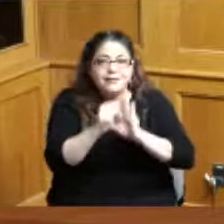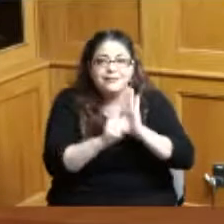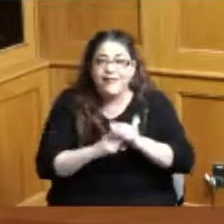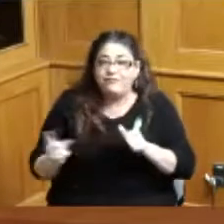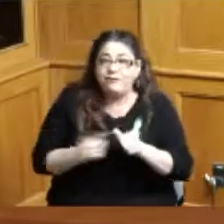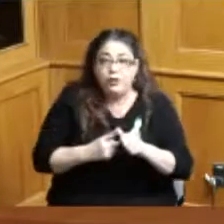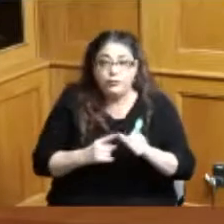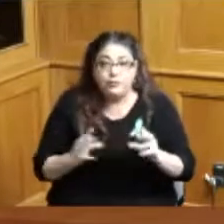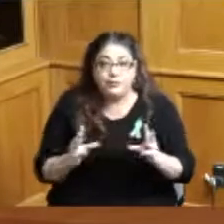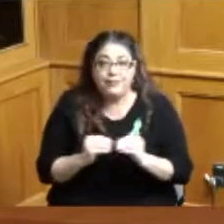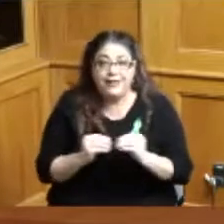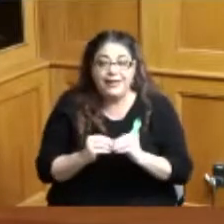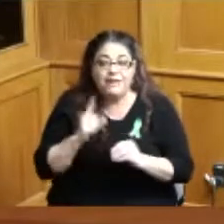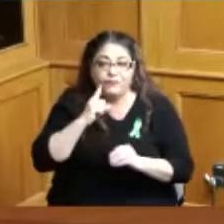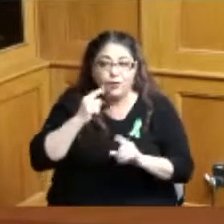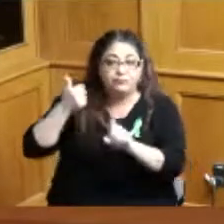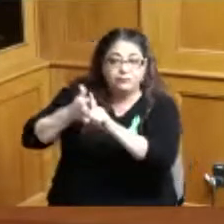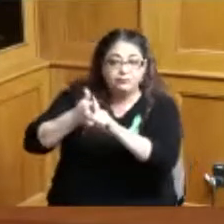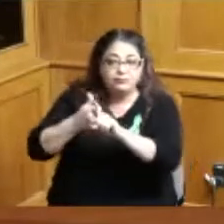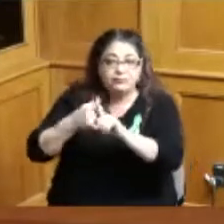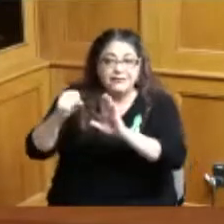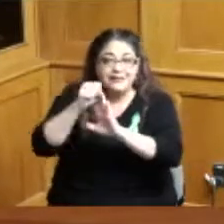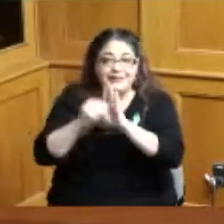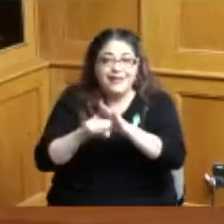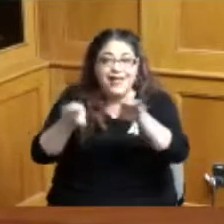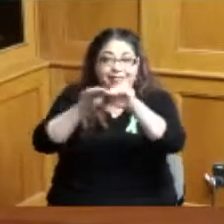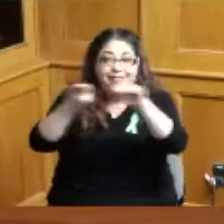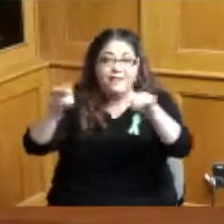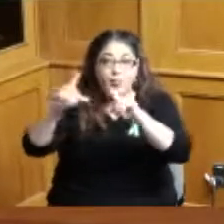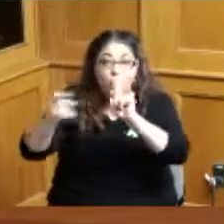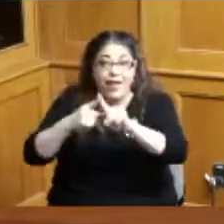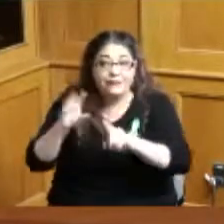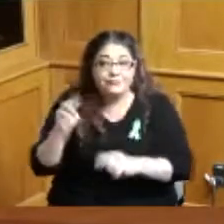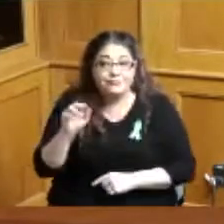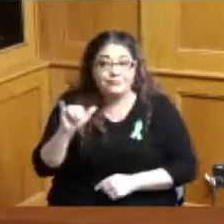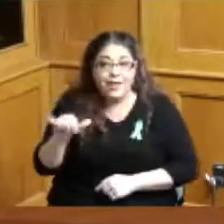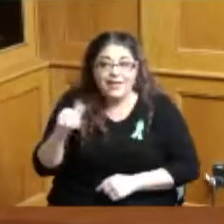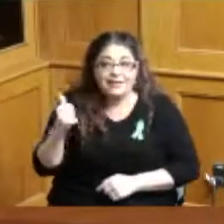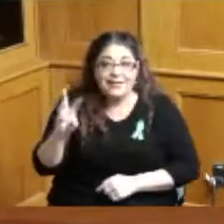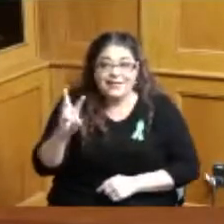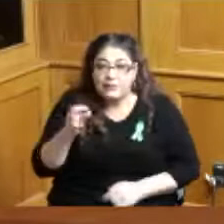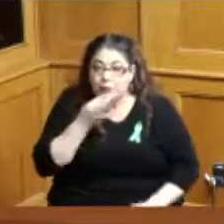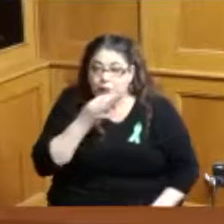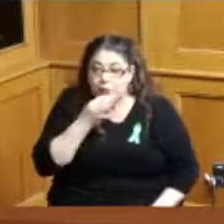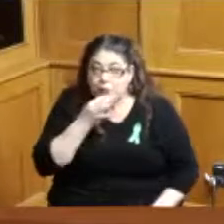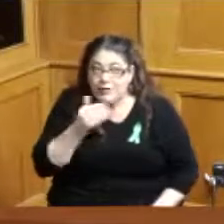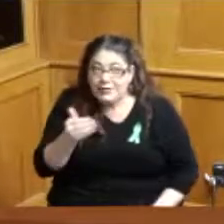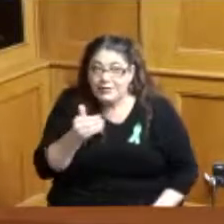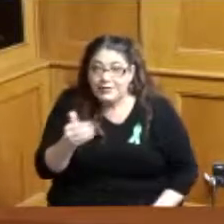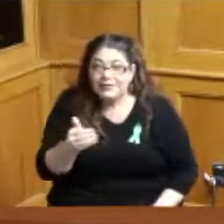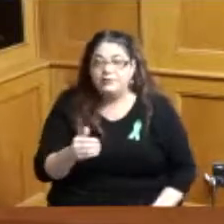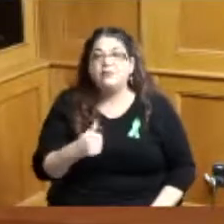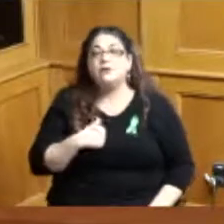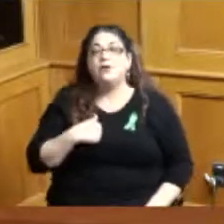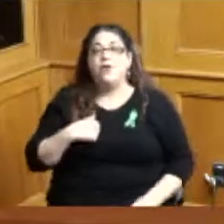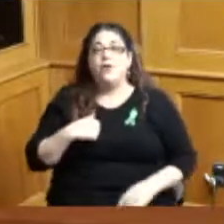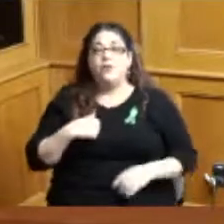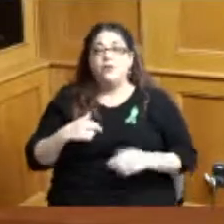of the statewide foundation on may 16th it's this foundation the regional foundation for